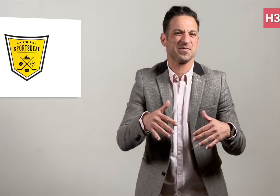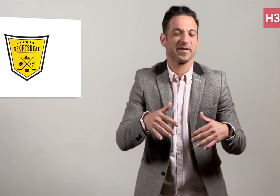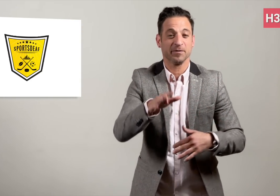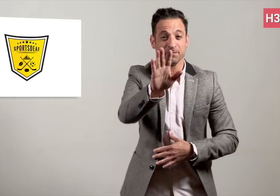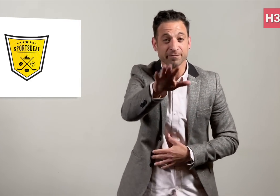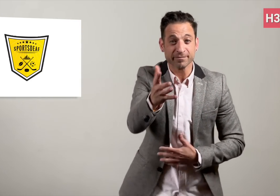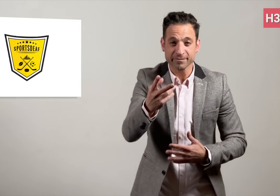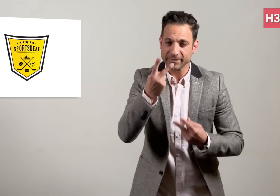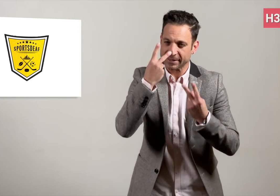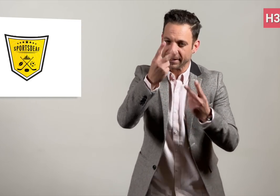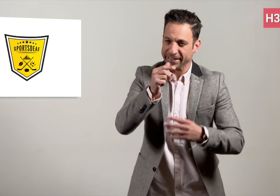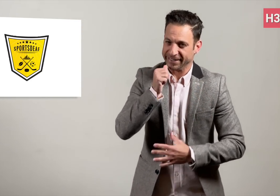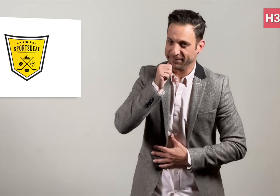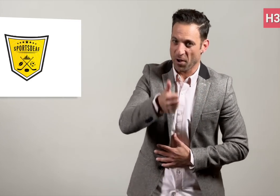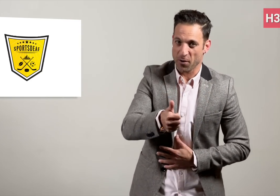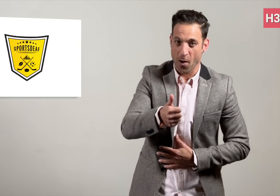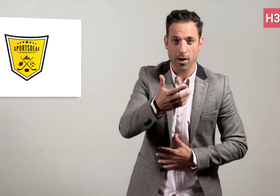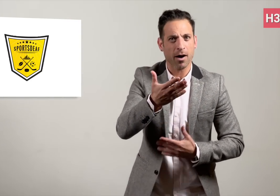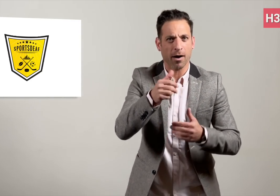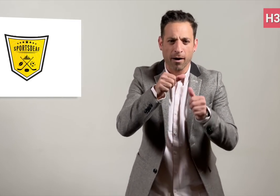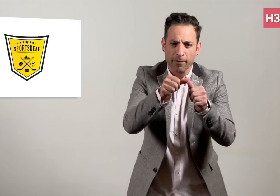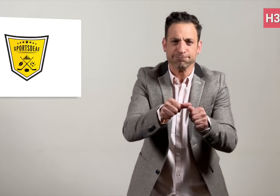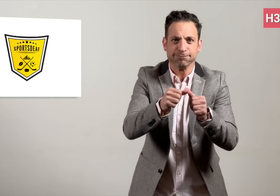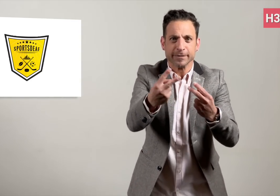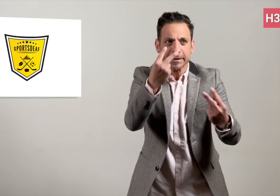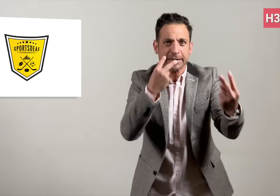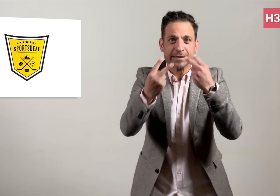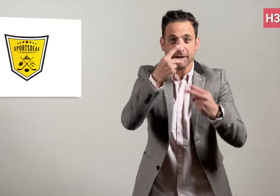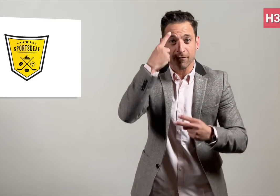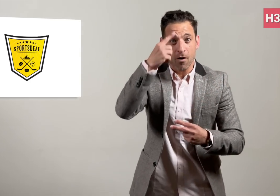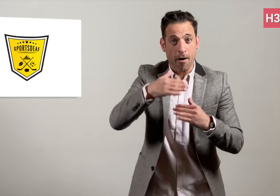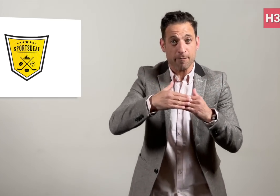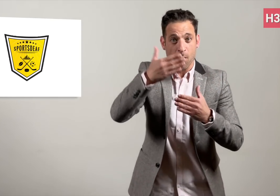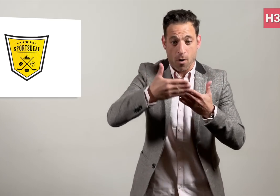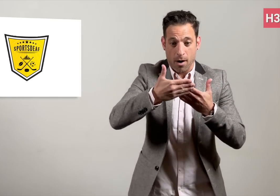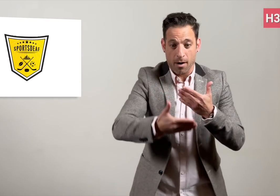See you tomorrow and stay tuned for